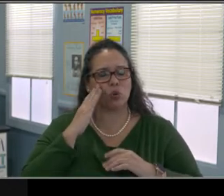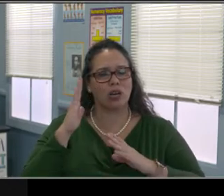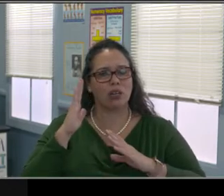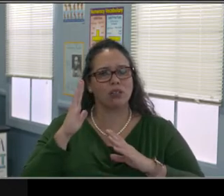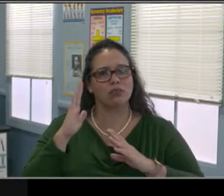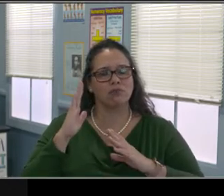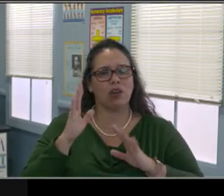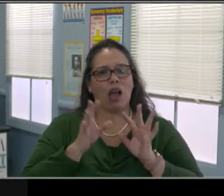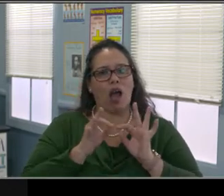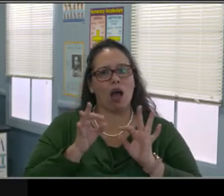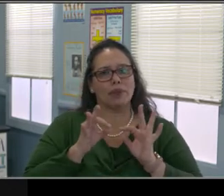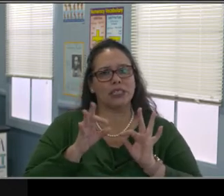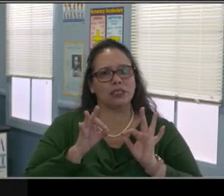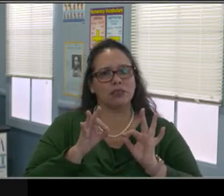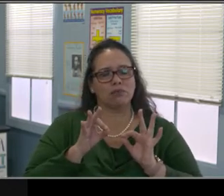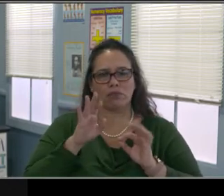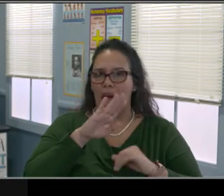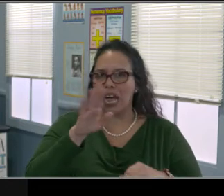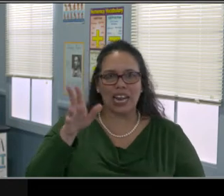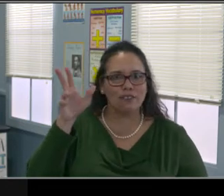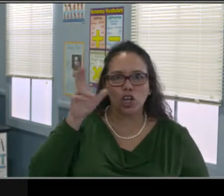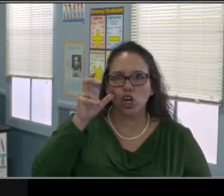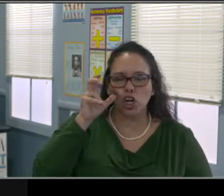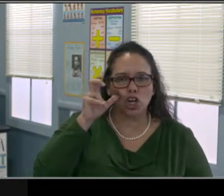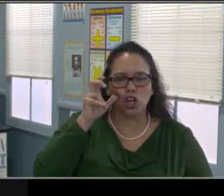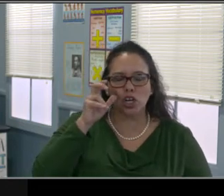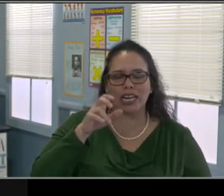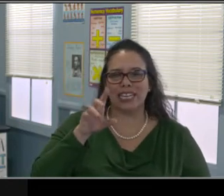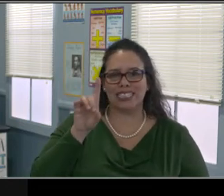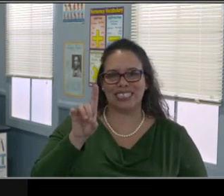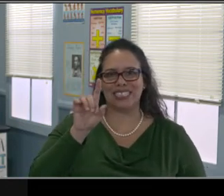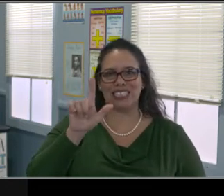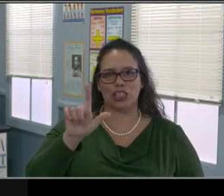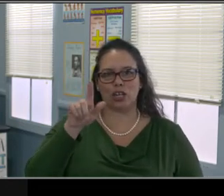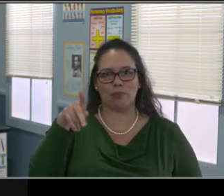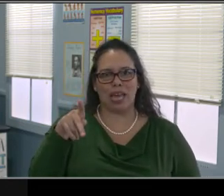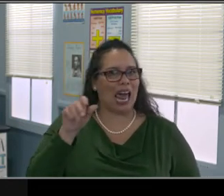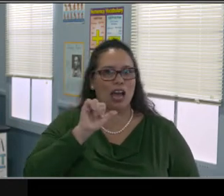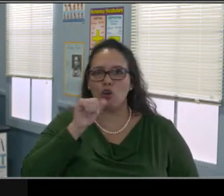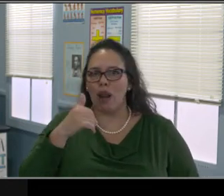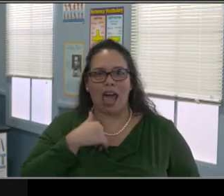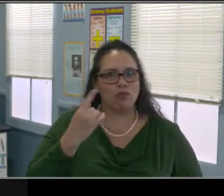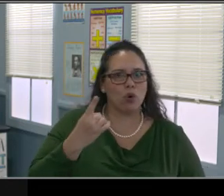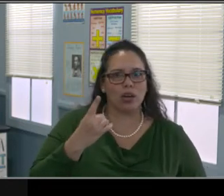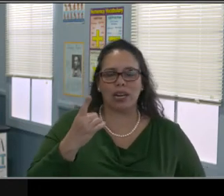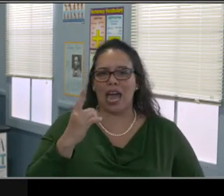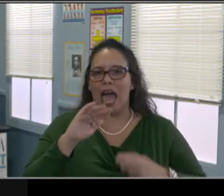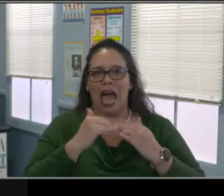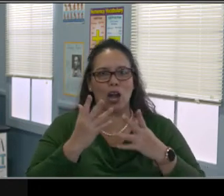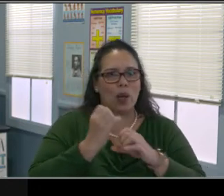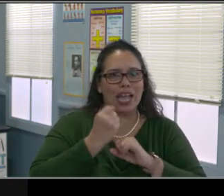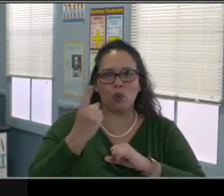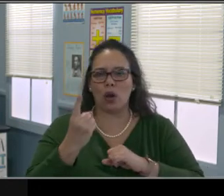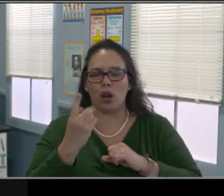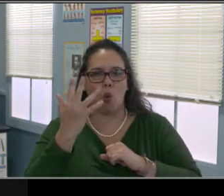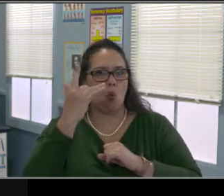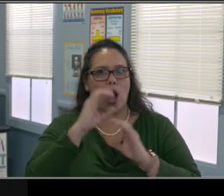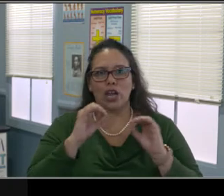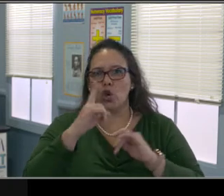Missy aids or if one of the CAC folks would moderate that whether it's in the chat